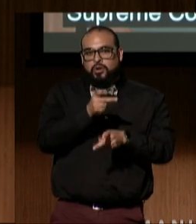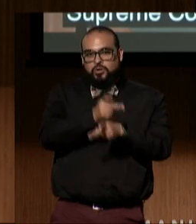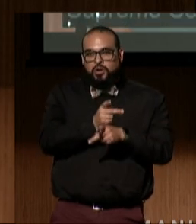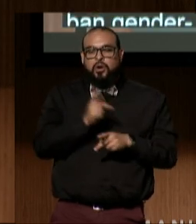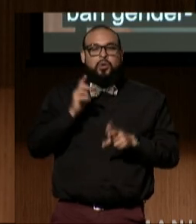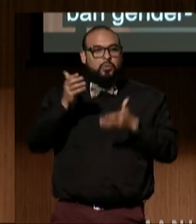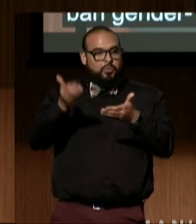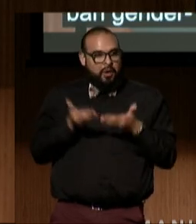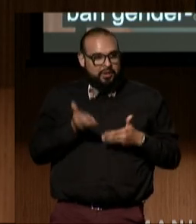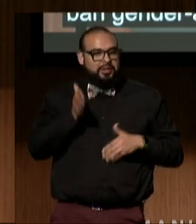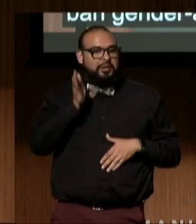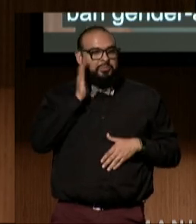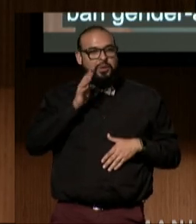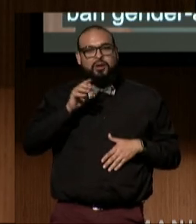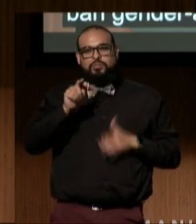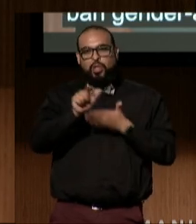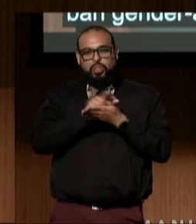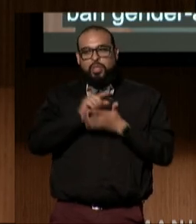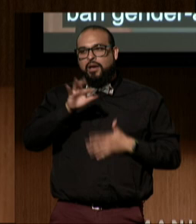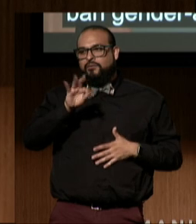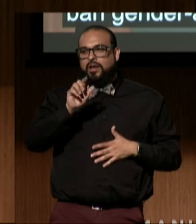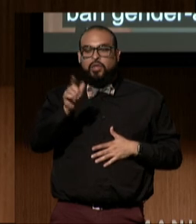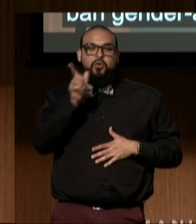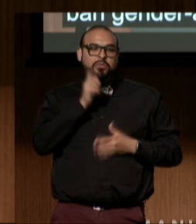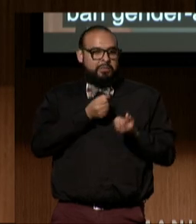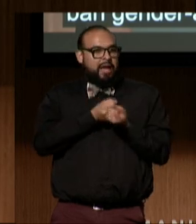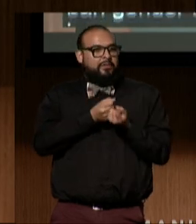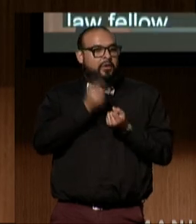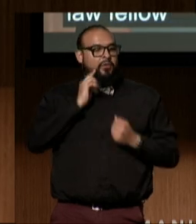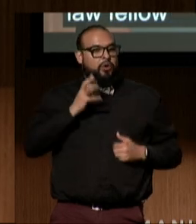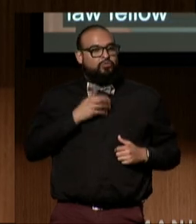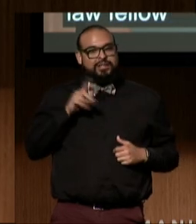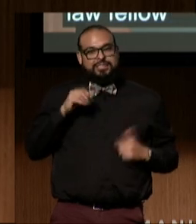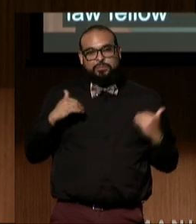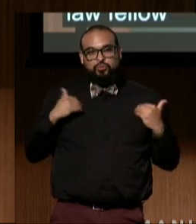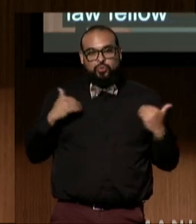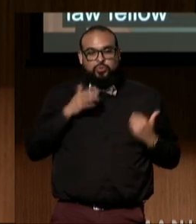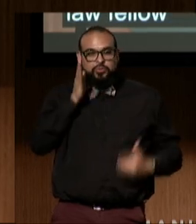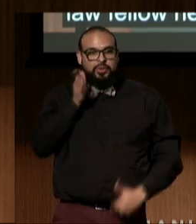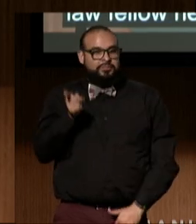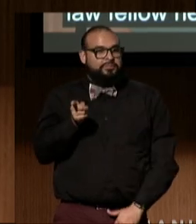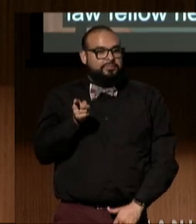to represent and advocate for trans disabled youth. (audience applauding)